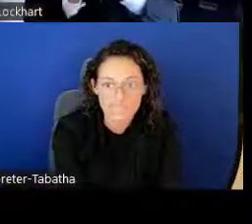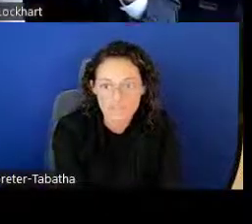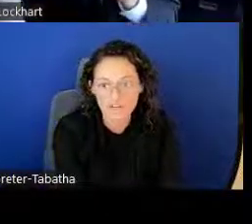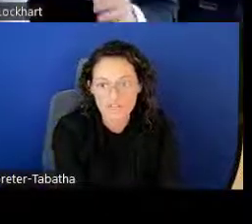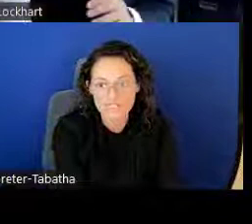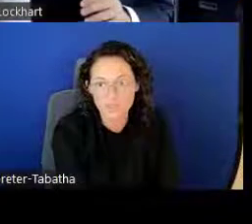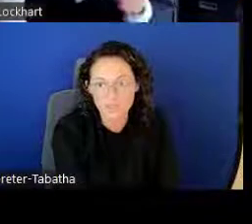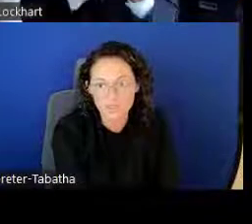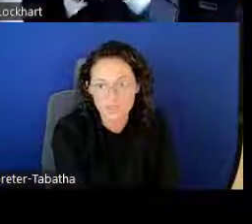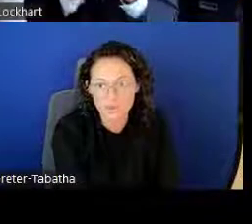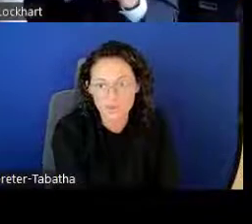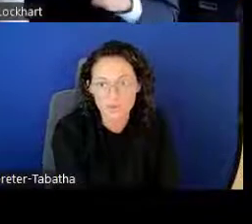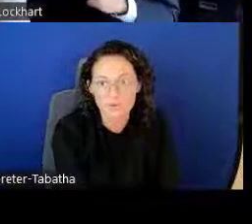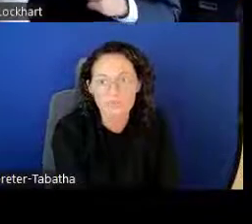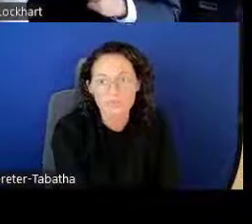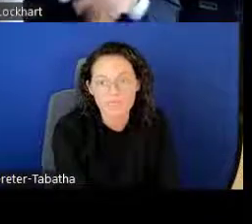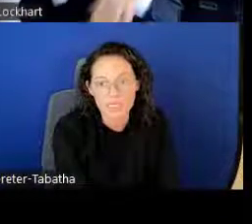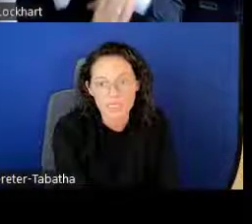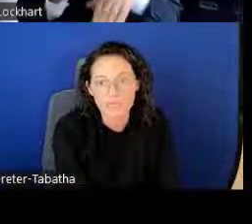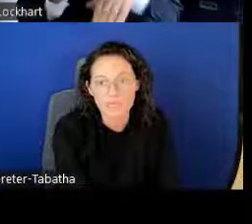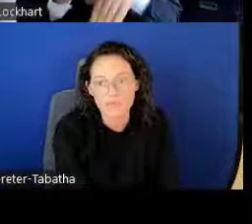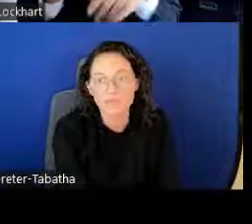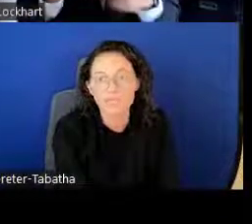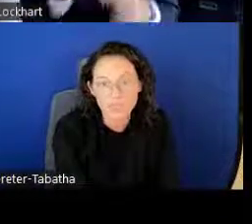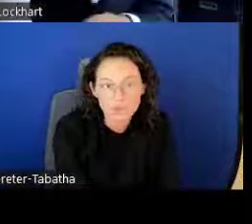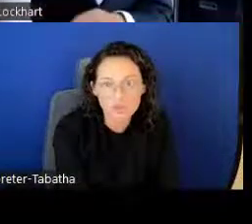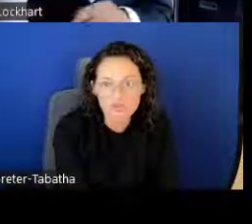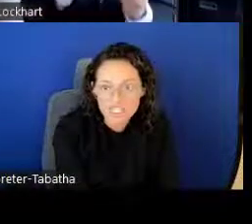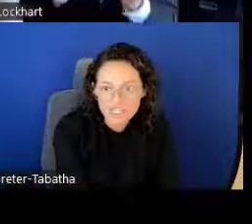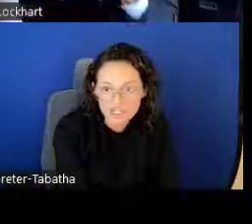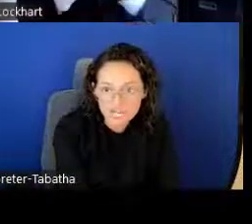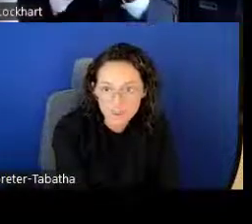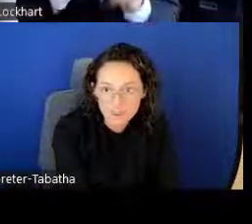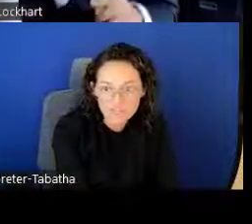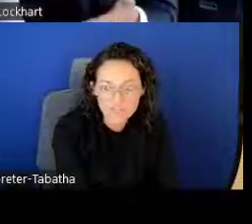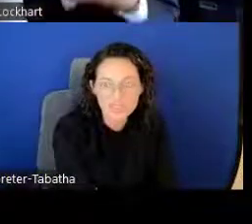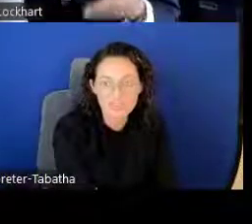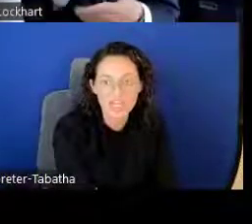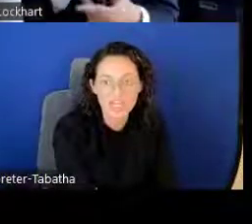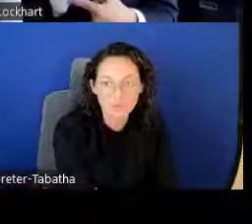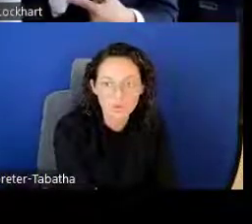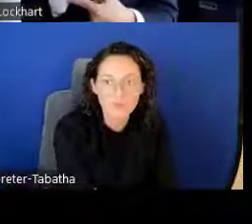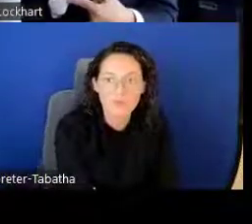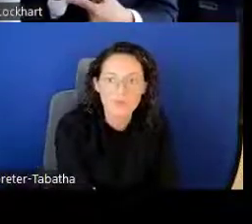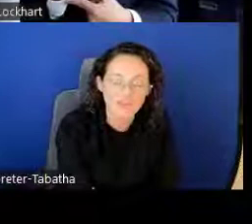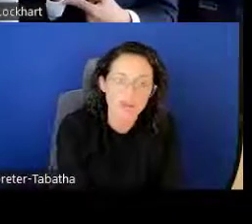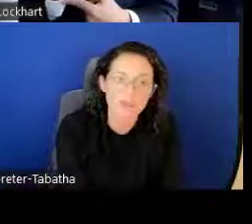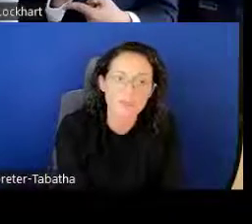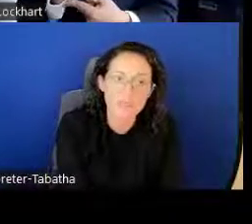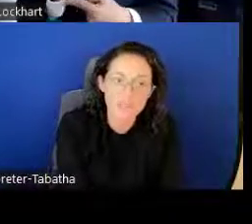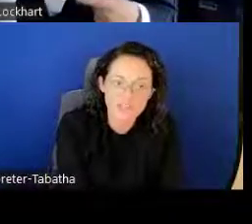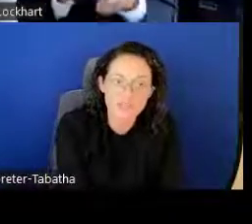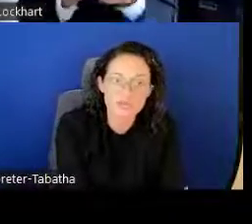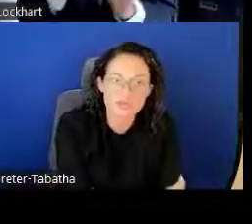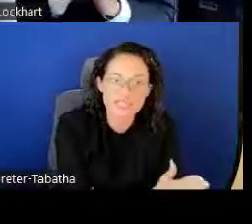is very similar to the Clinical Research. However, this is available from individuals